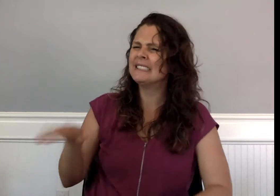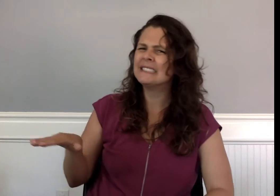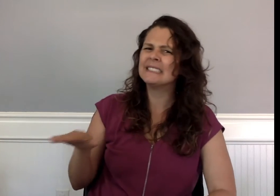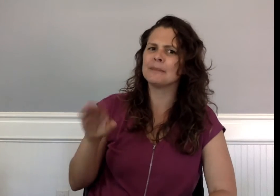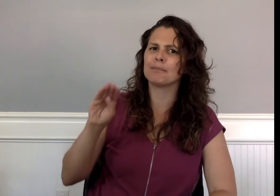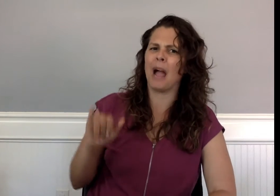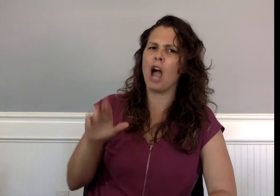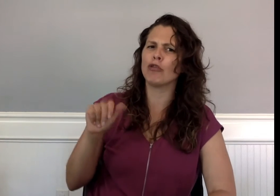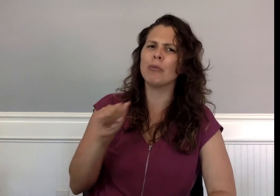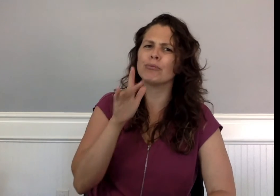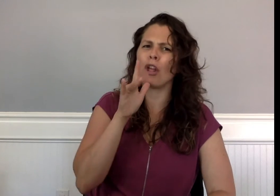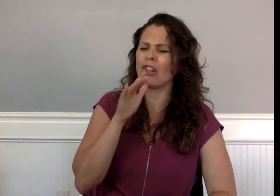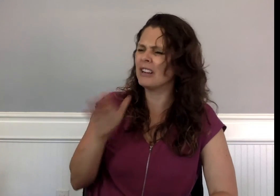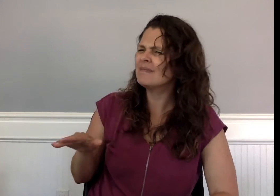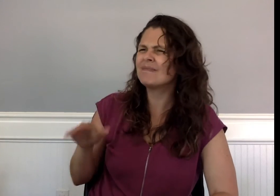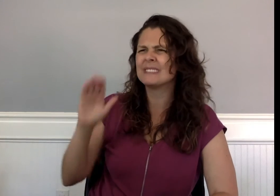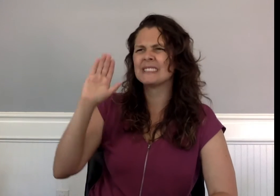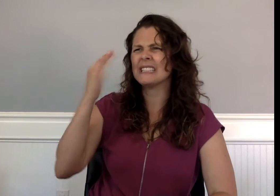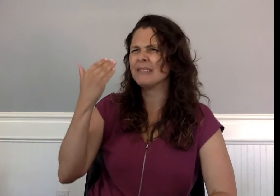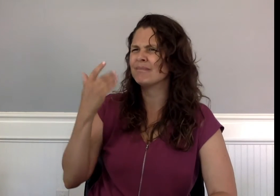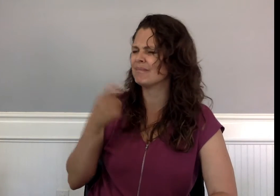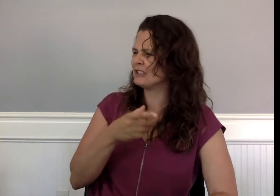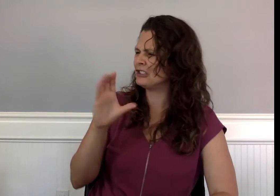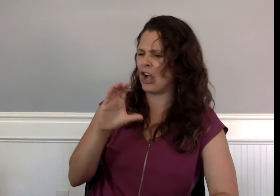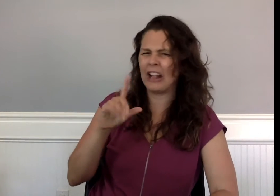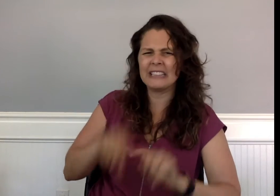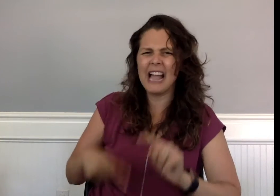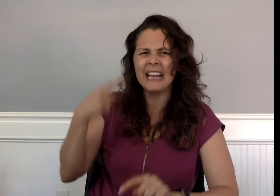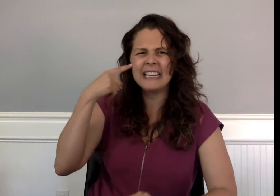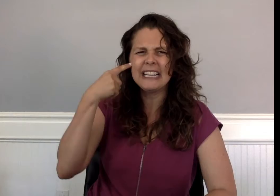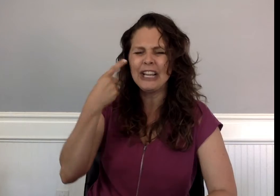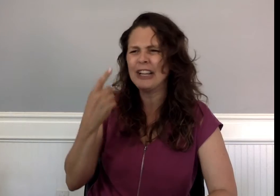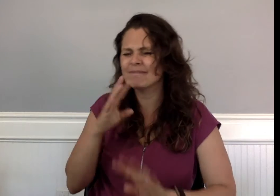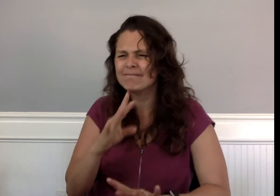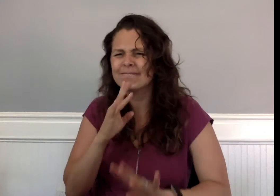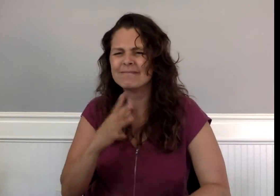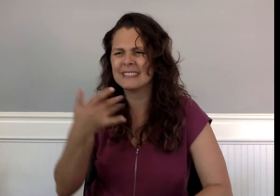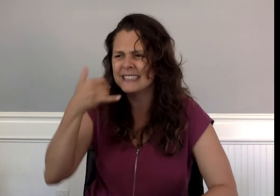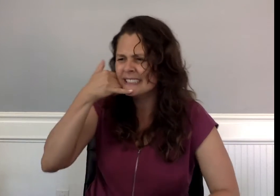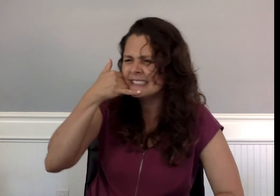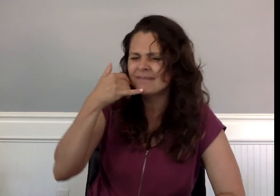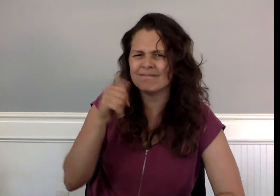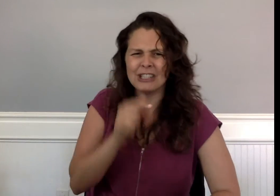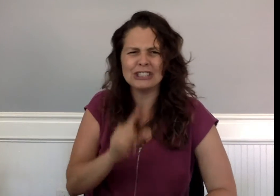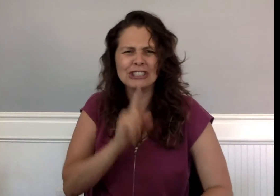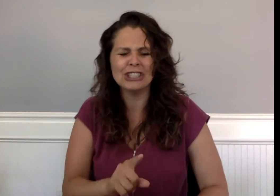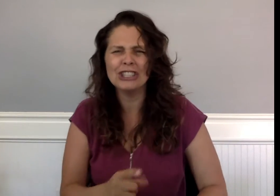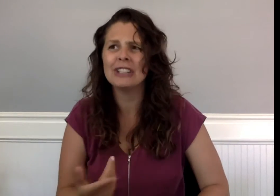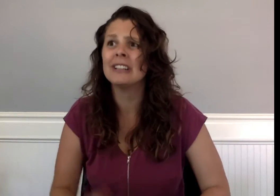Myra, I don’t think he can hear me.”